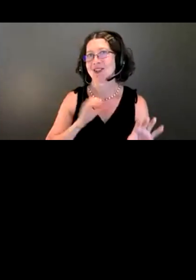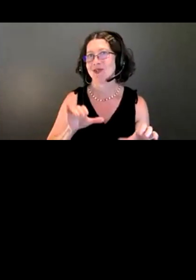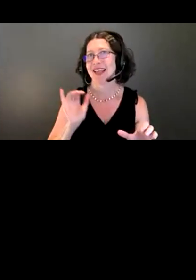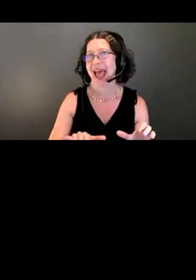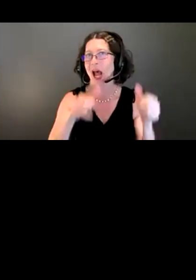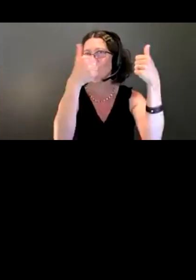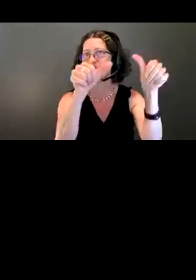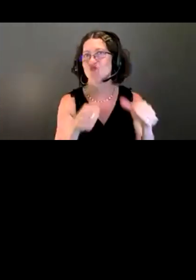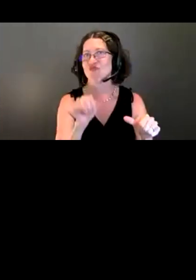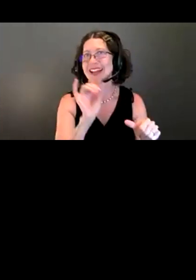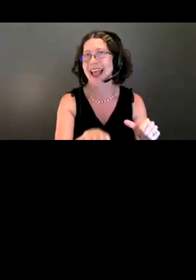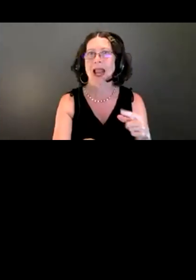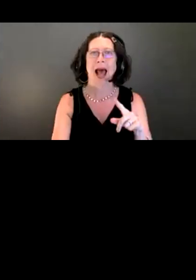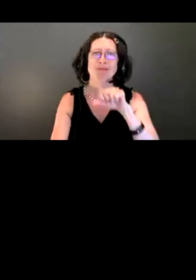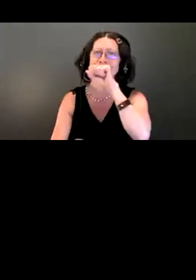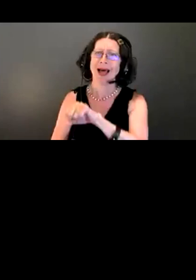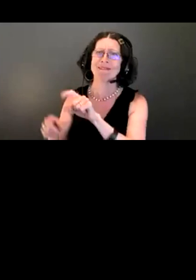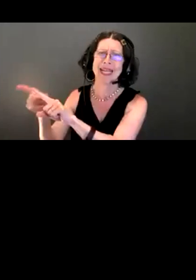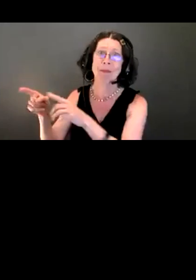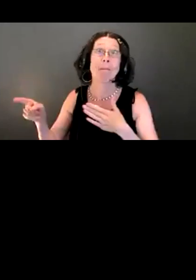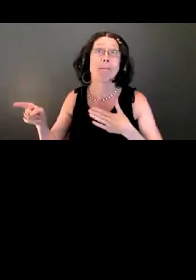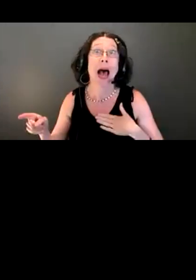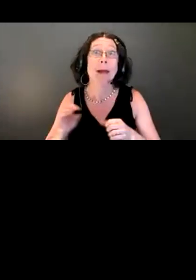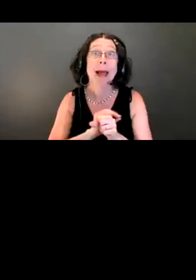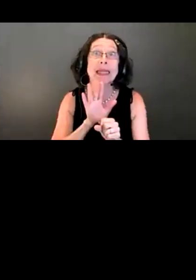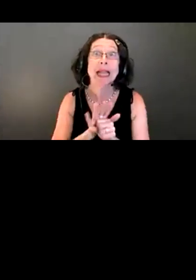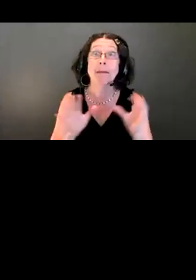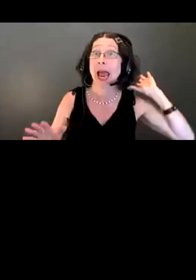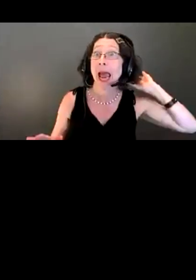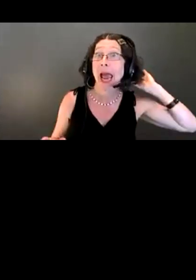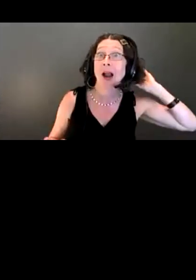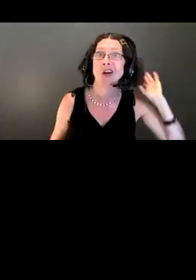My pandemic hair doesn't look any worse than my regular hair.